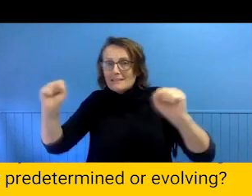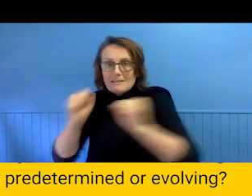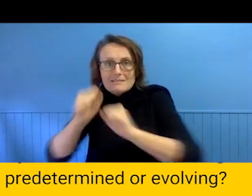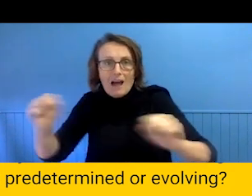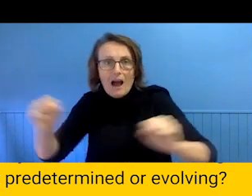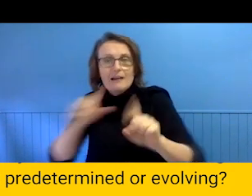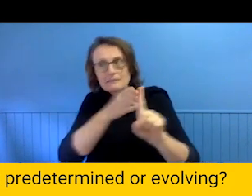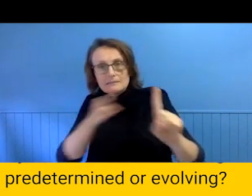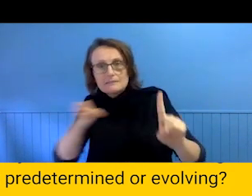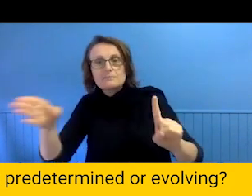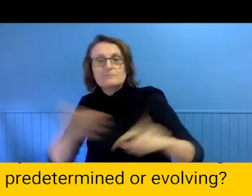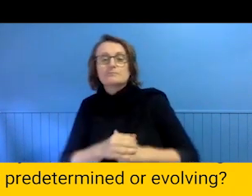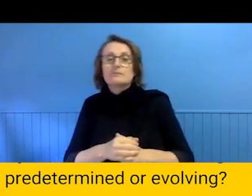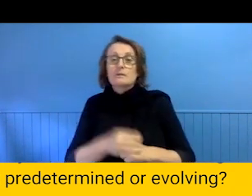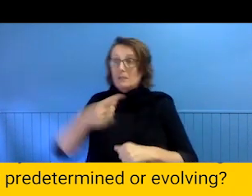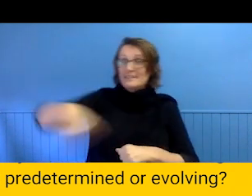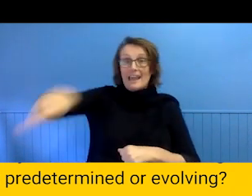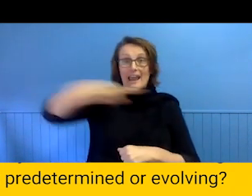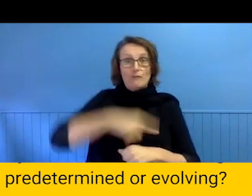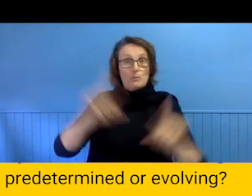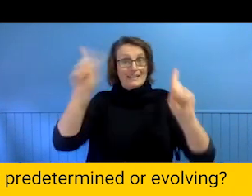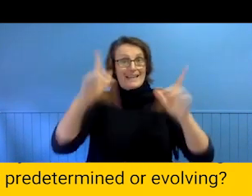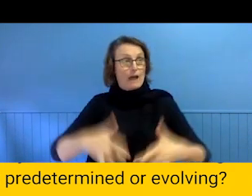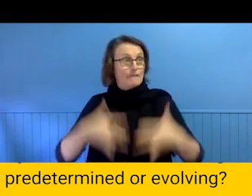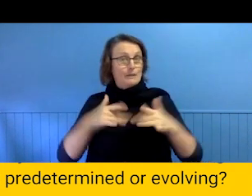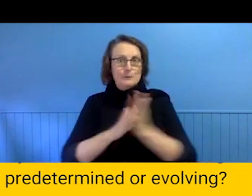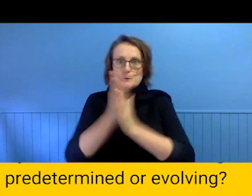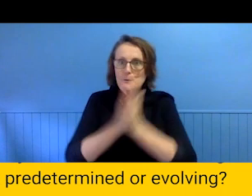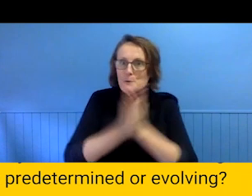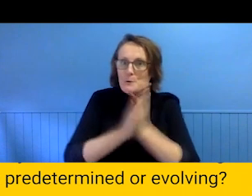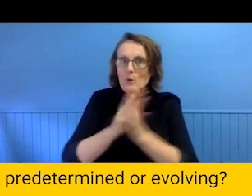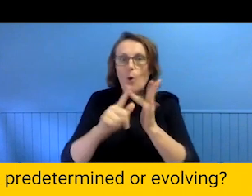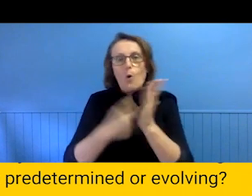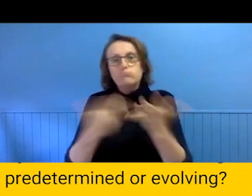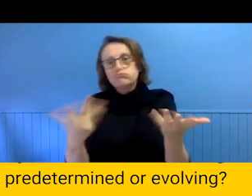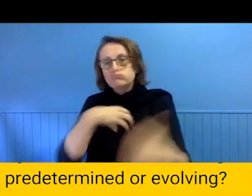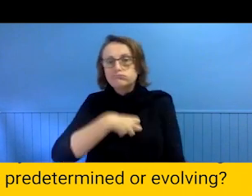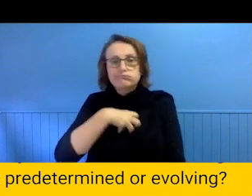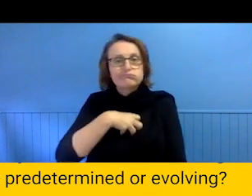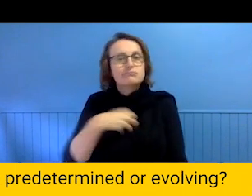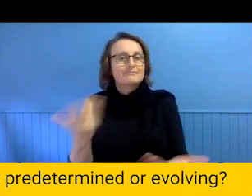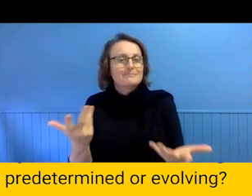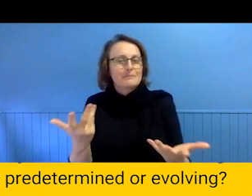How much drive does everyone have right now to offer the project, how much energy? What is the structured day